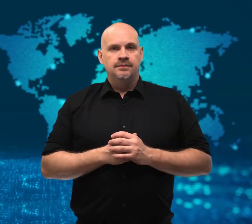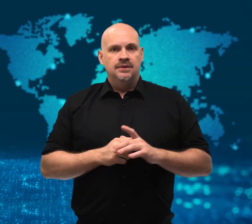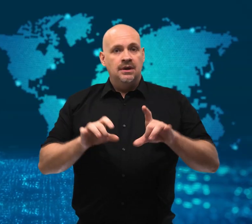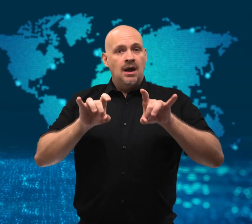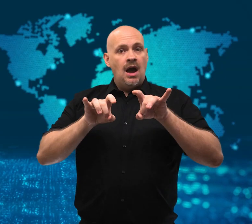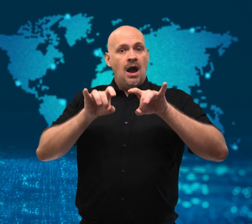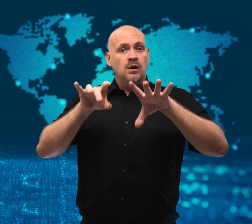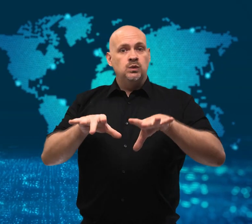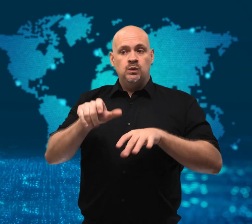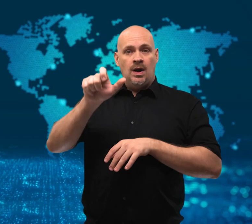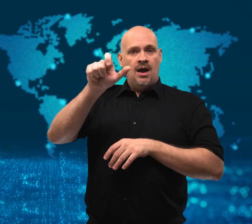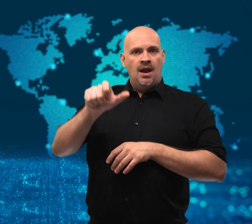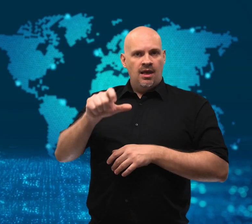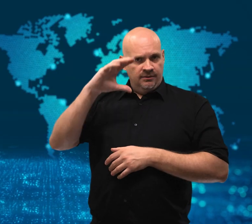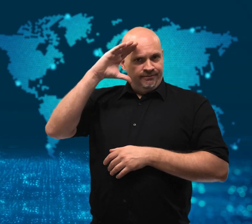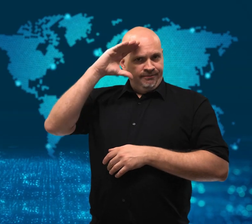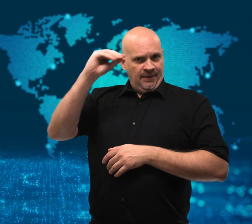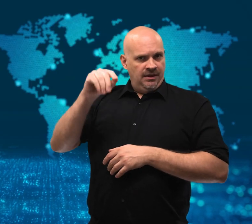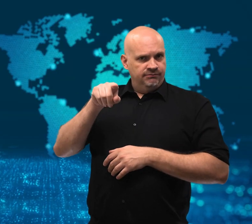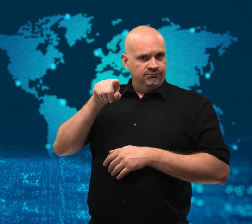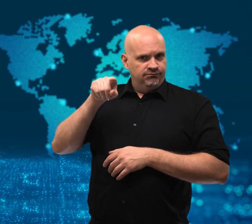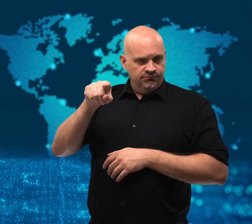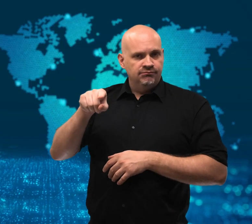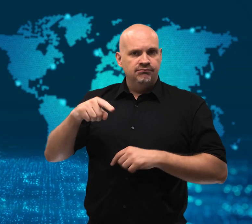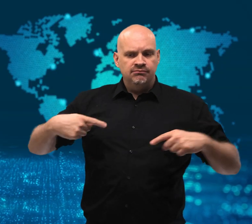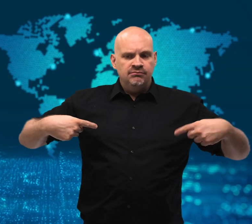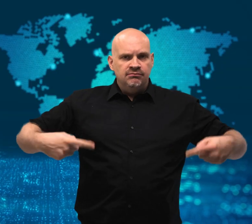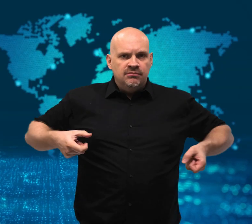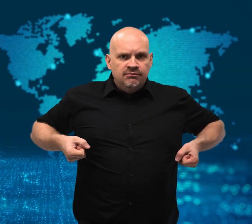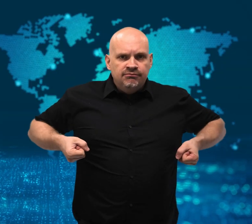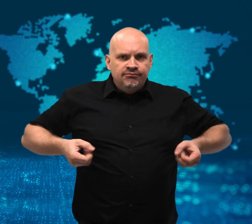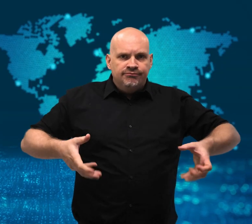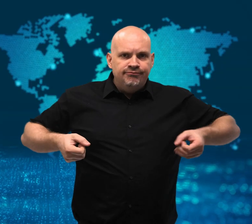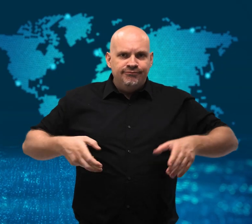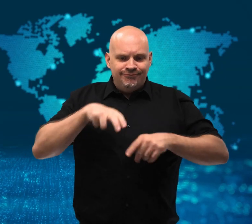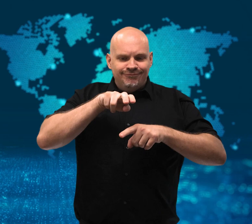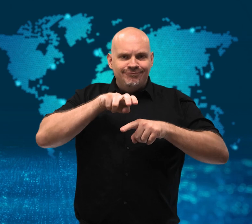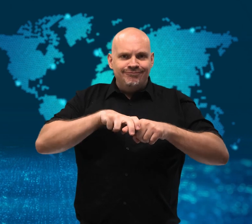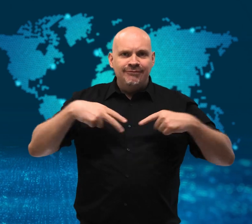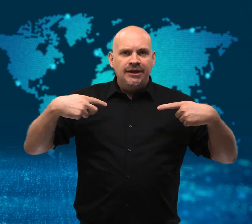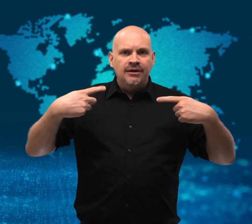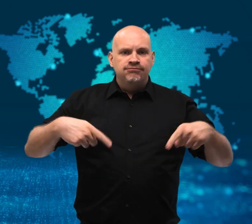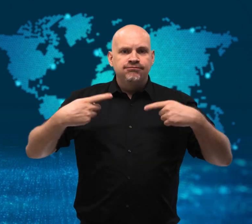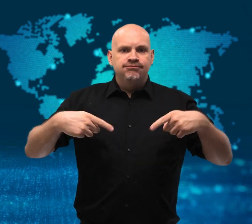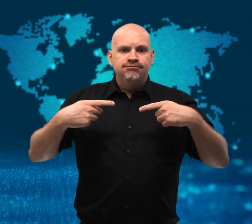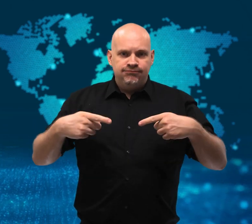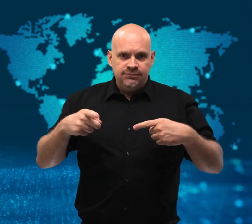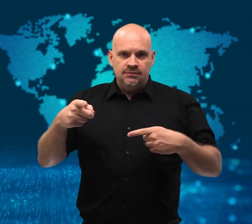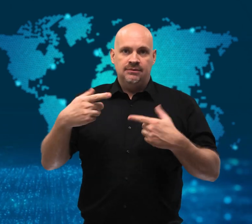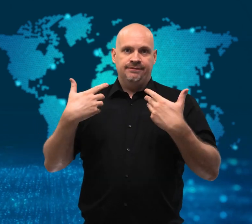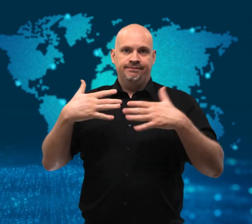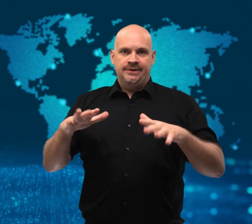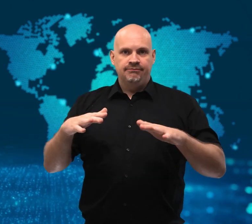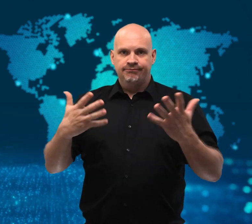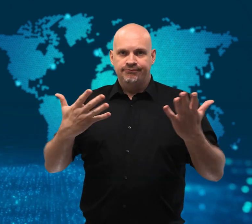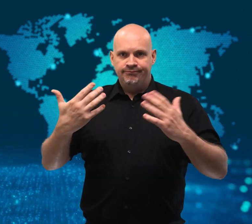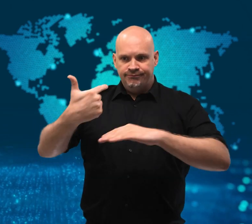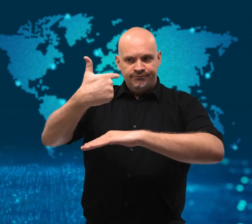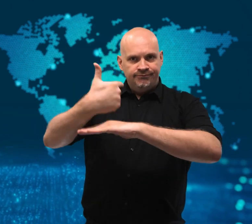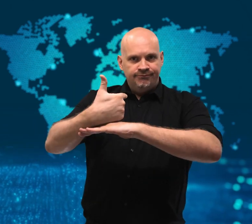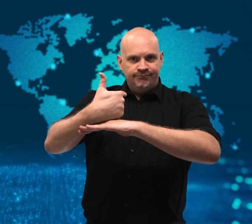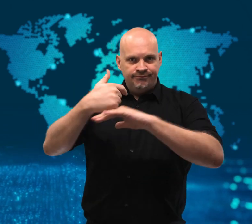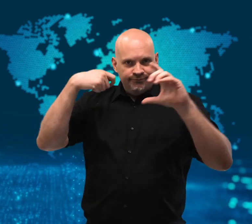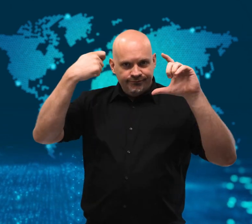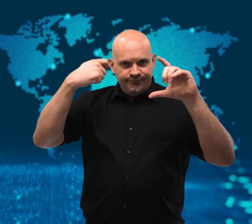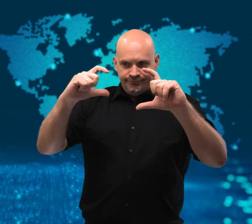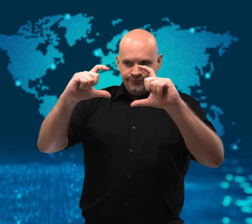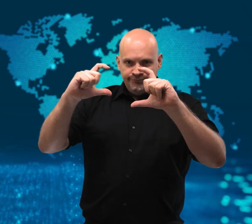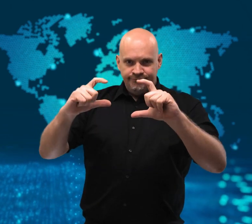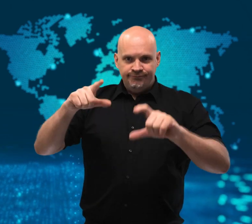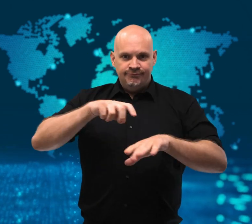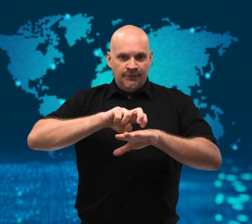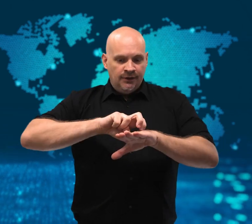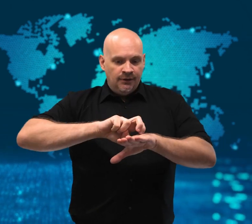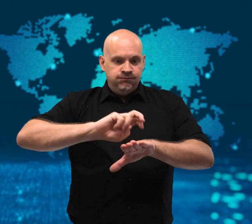[Gavin]: An Australian wheelchair star has released a video of